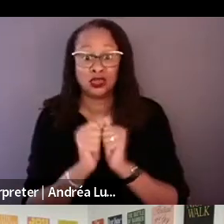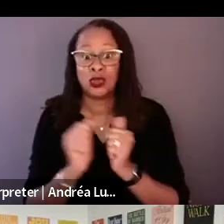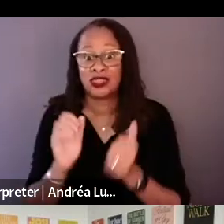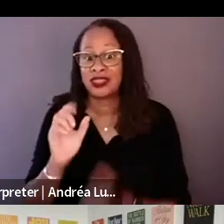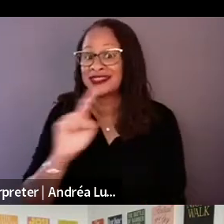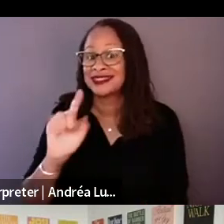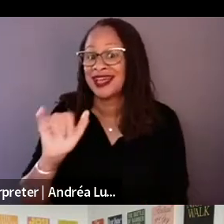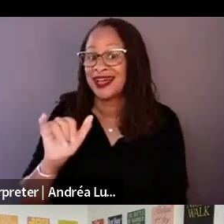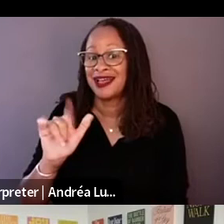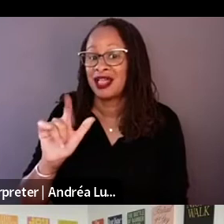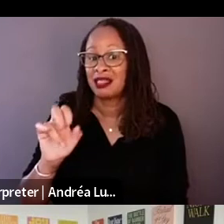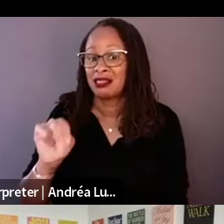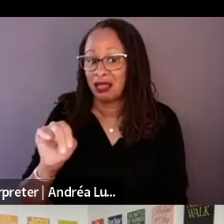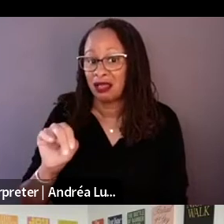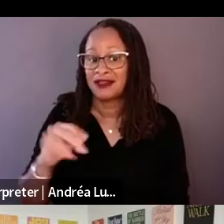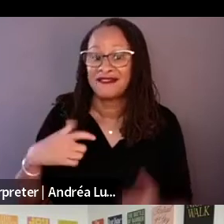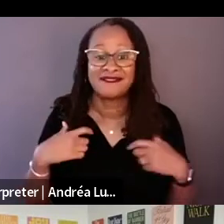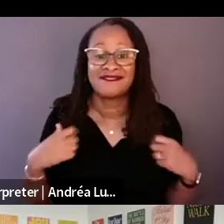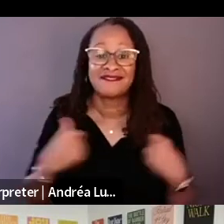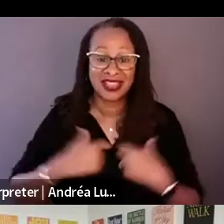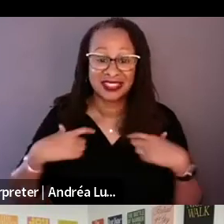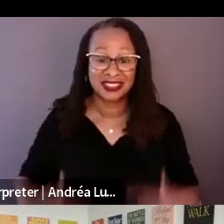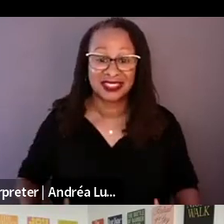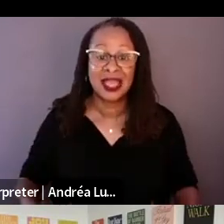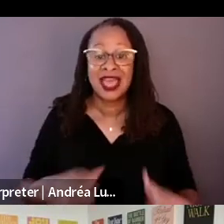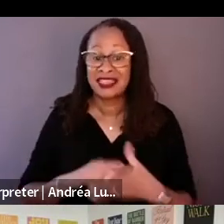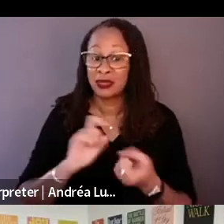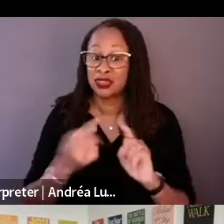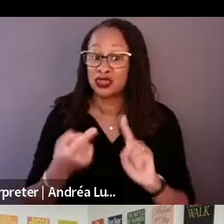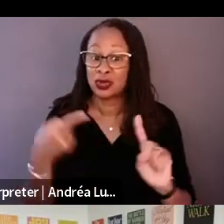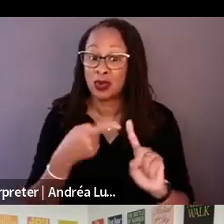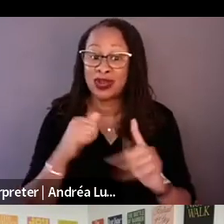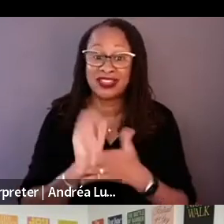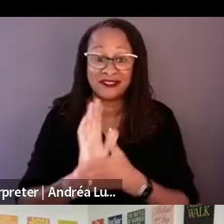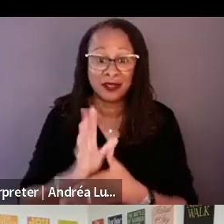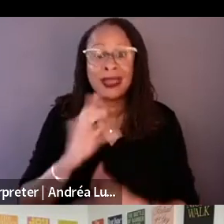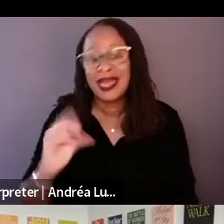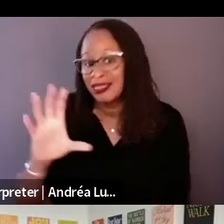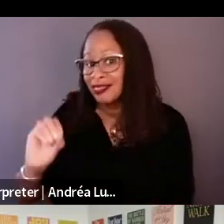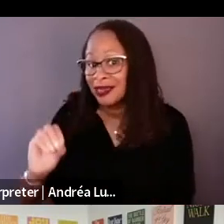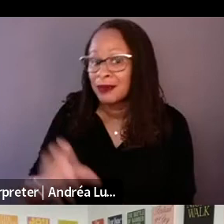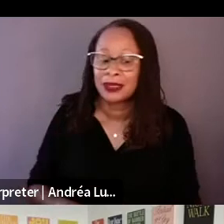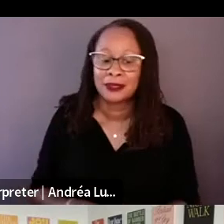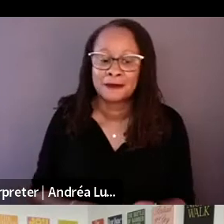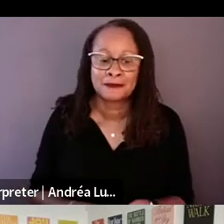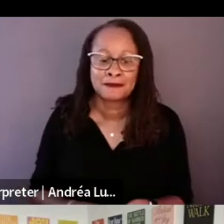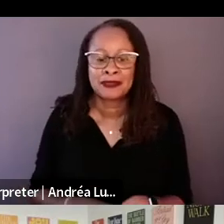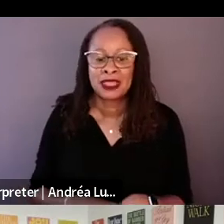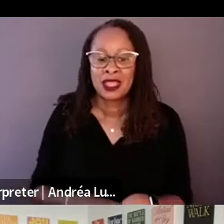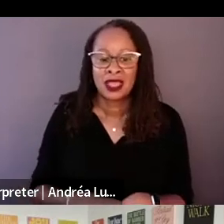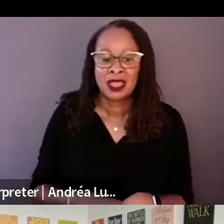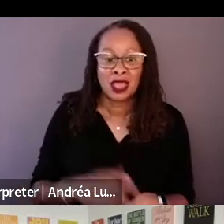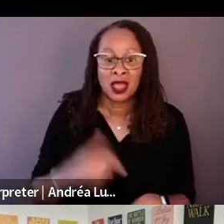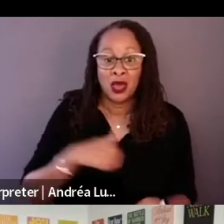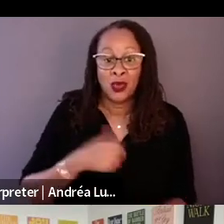There were other people, like, hiring a detective and we also tried to track down people that were